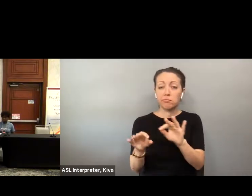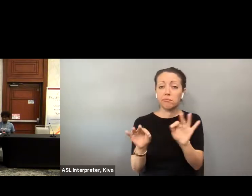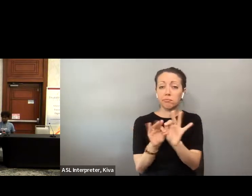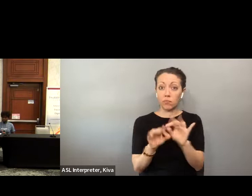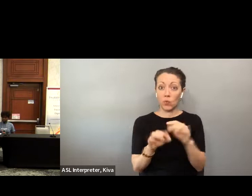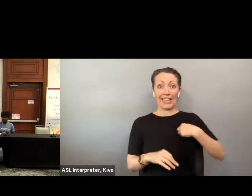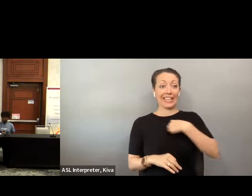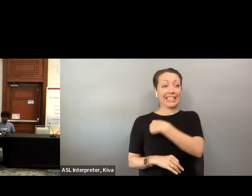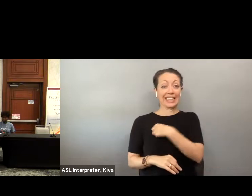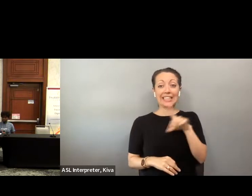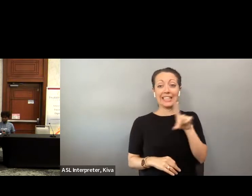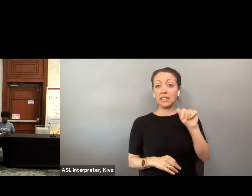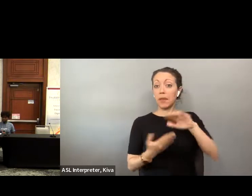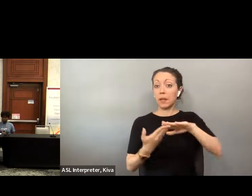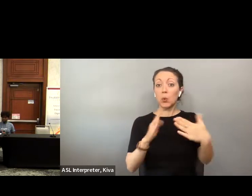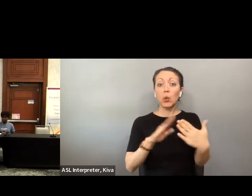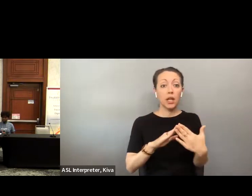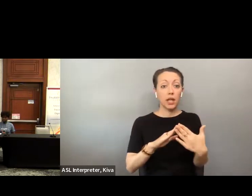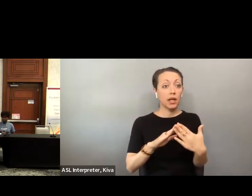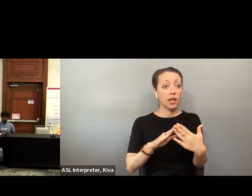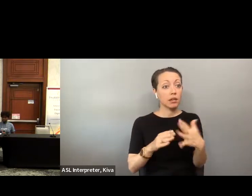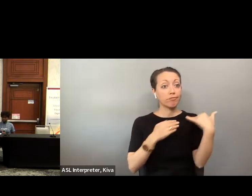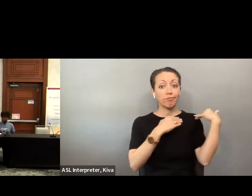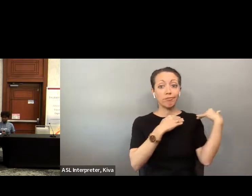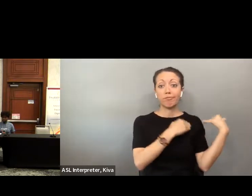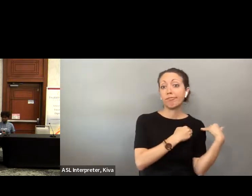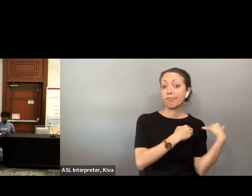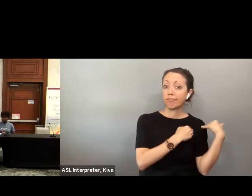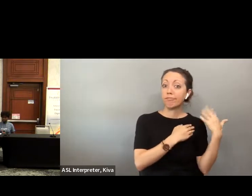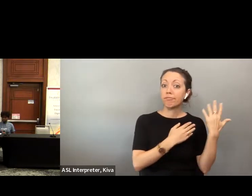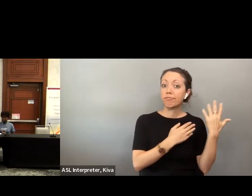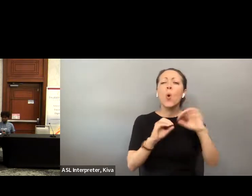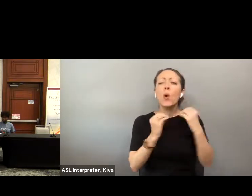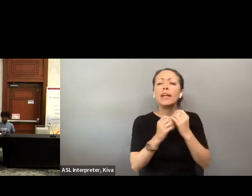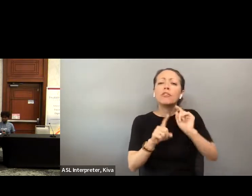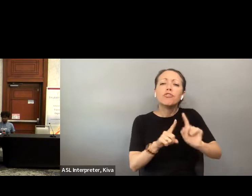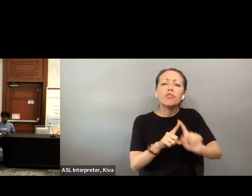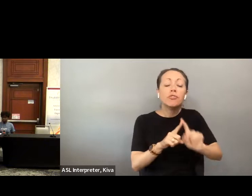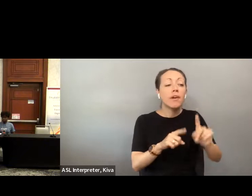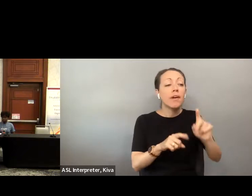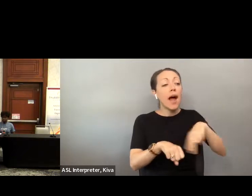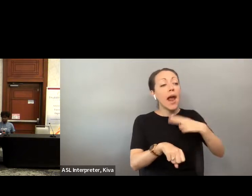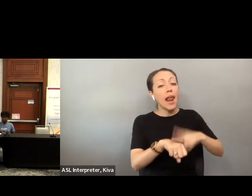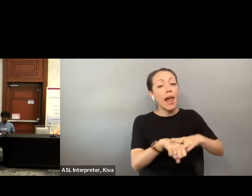» This is Marilyn. I understand exactly what you are saying and I think it is incumbent upon us in the disability community through